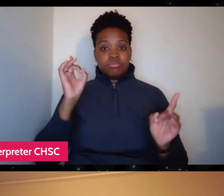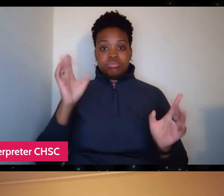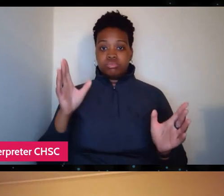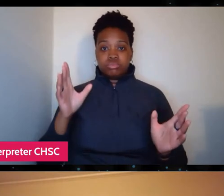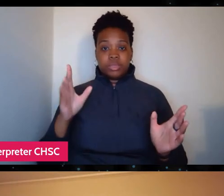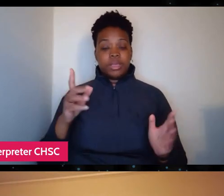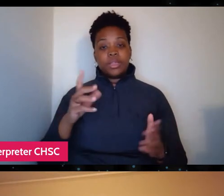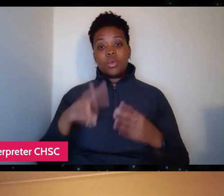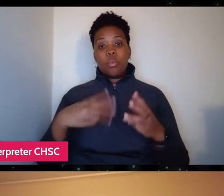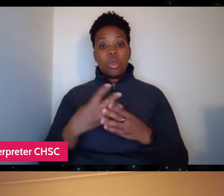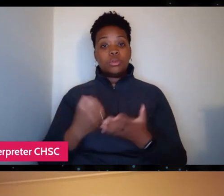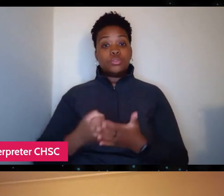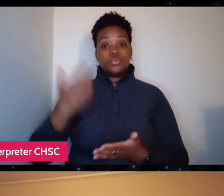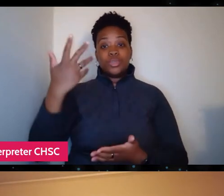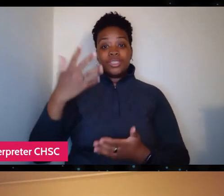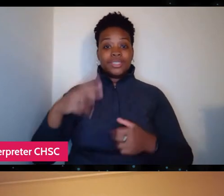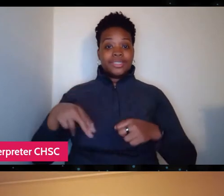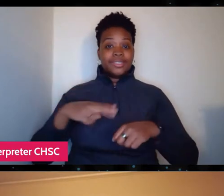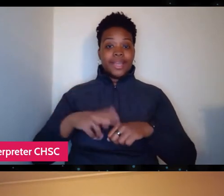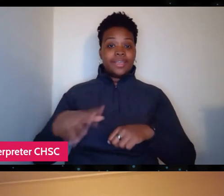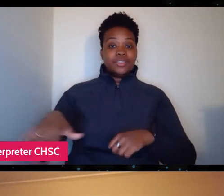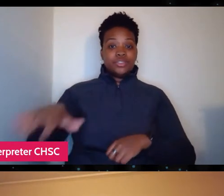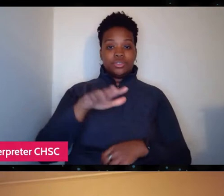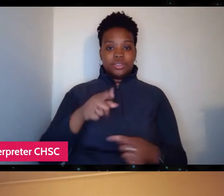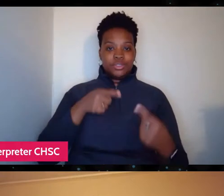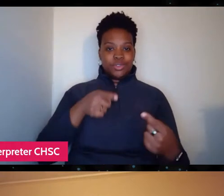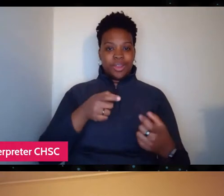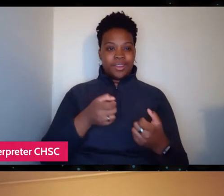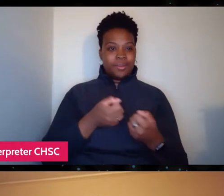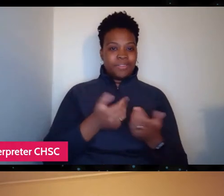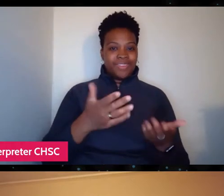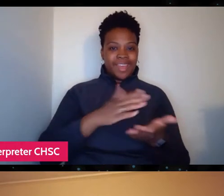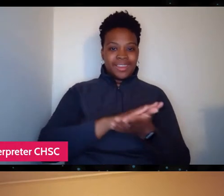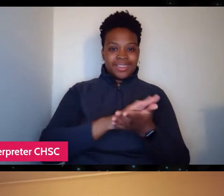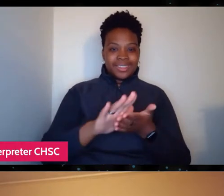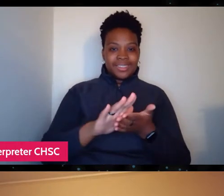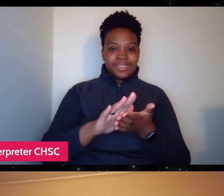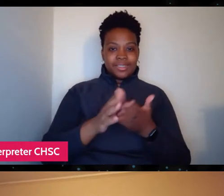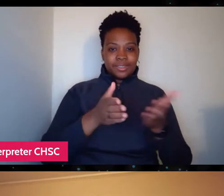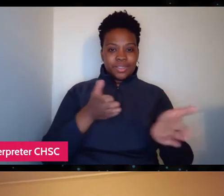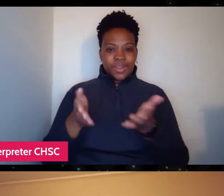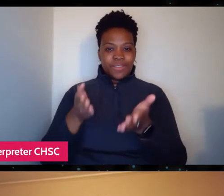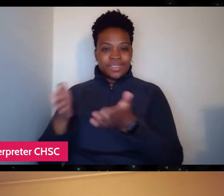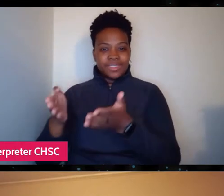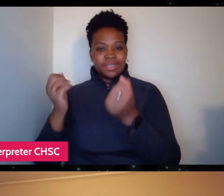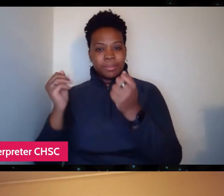which struggled to provide decent health services to so many of the population.